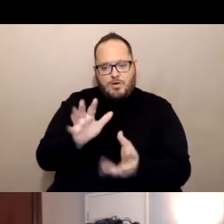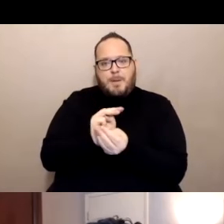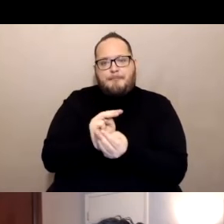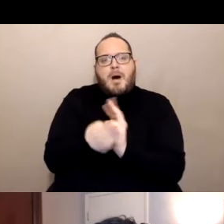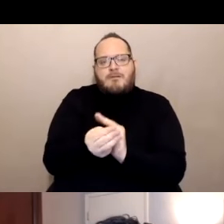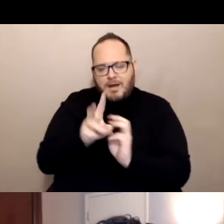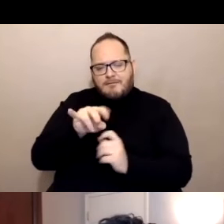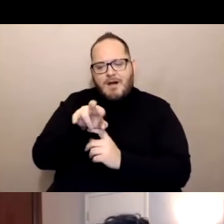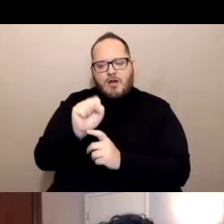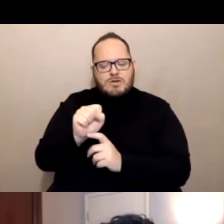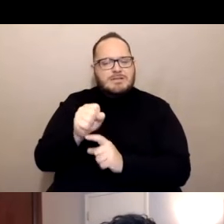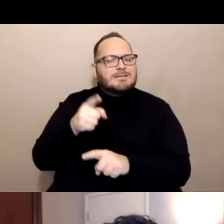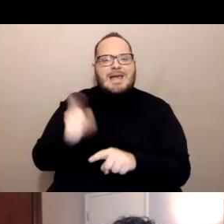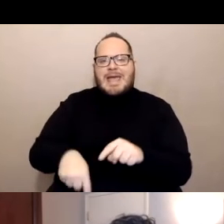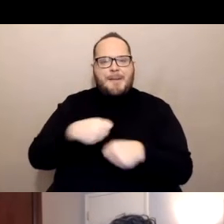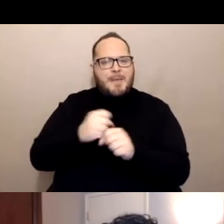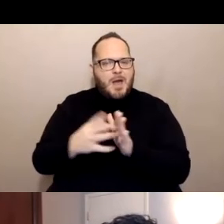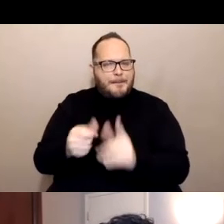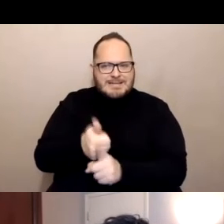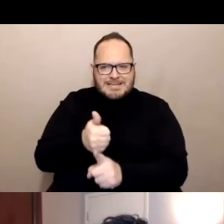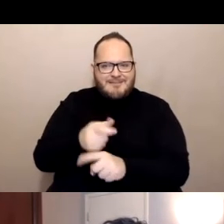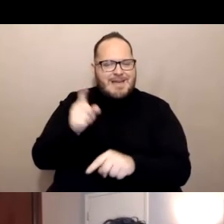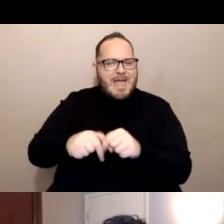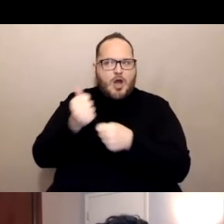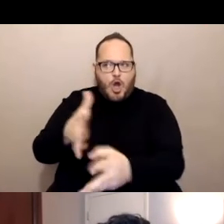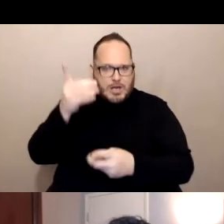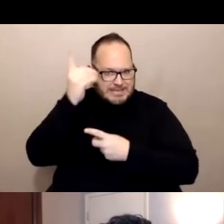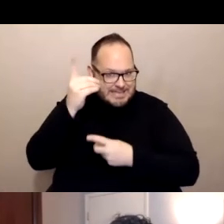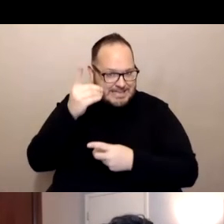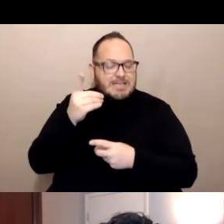What I was reading is even if it could, apparently the disease in question would be very mild,